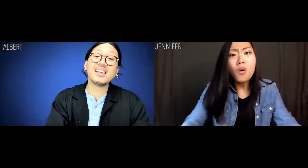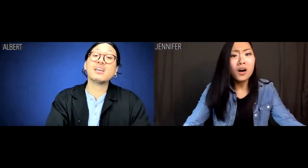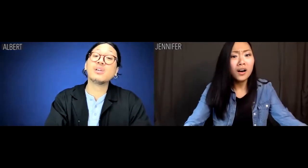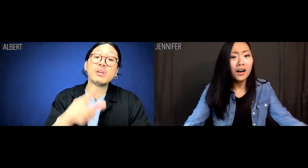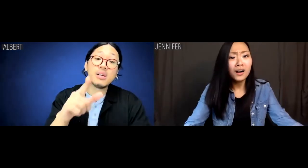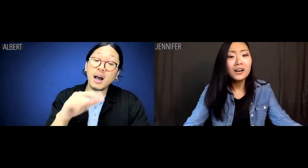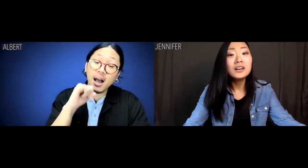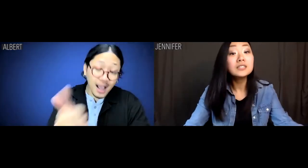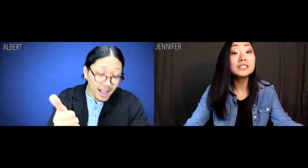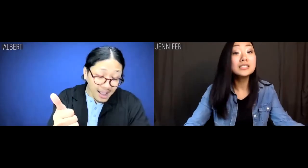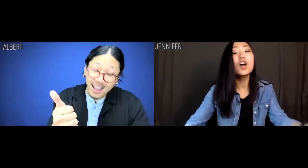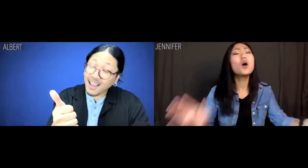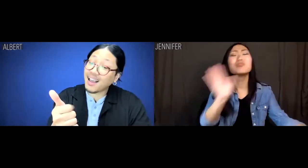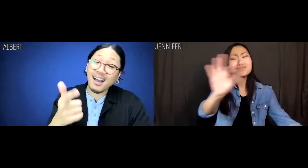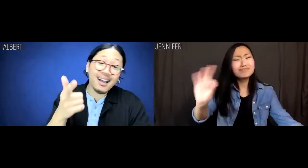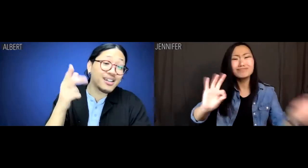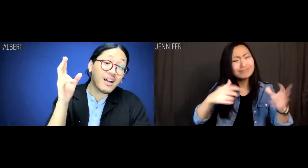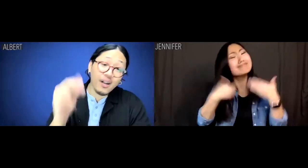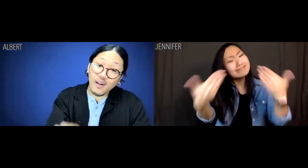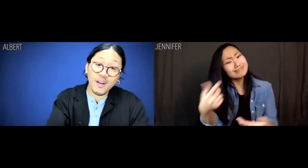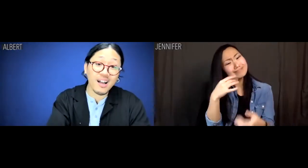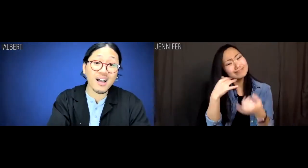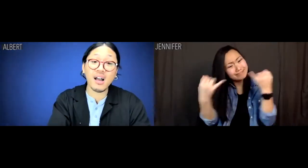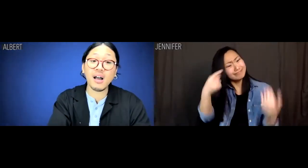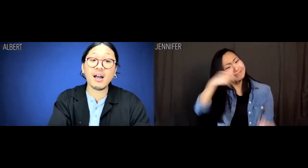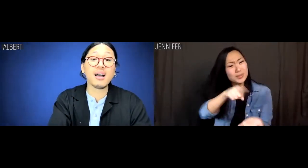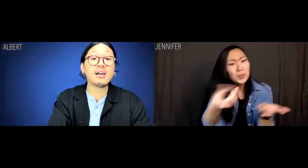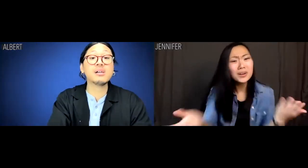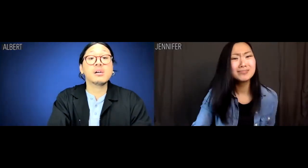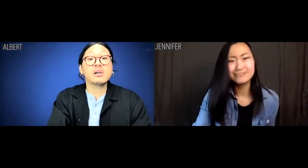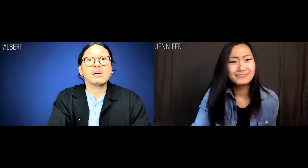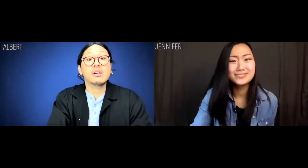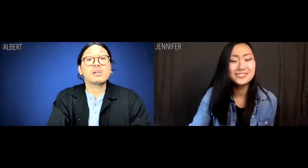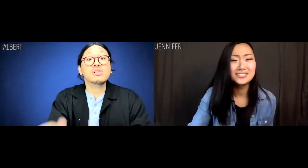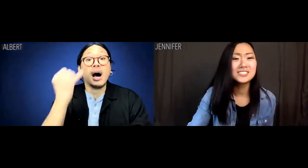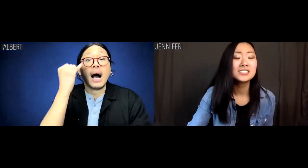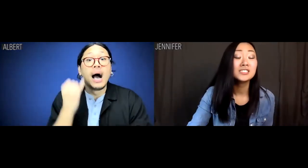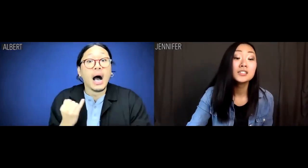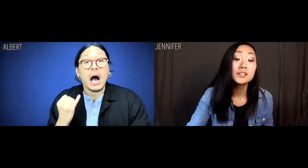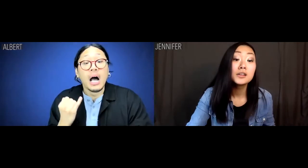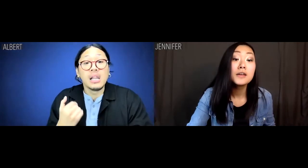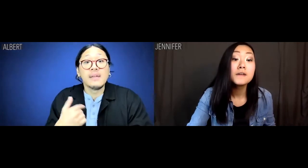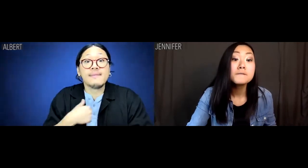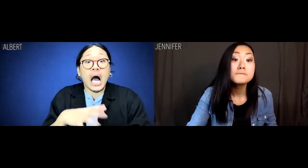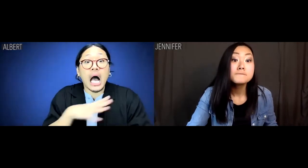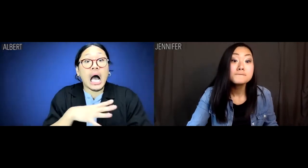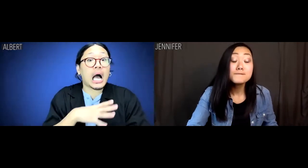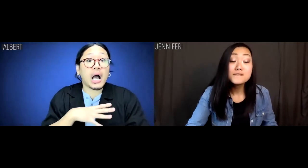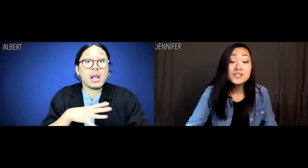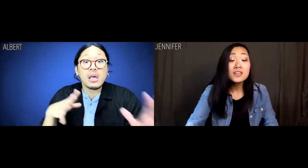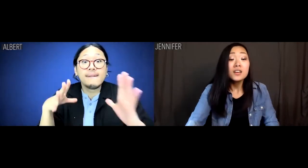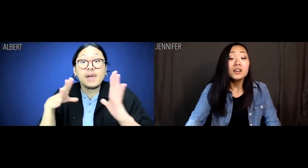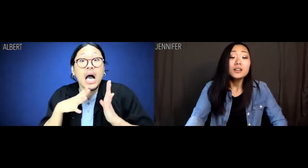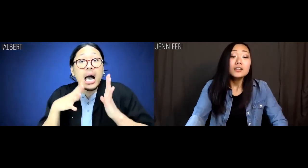Albert: No, you're not gonna -- Jennifer: What's the big deal? Just let me home endoscope you. Albert: Jen. I am fine. I'm FINE.